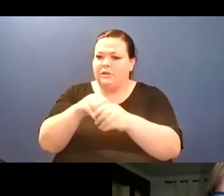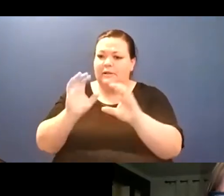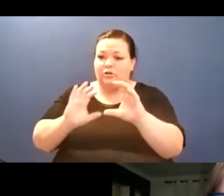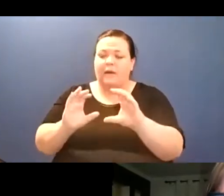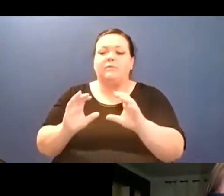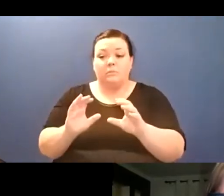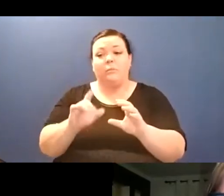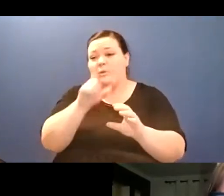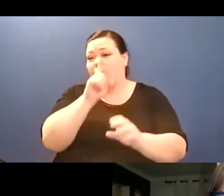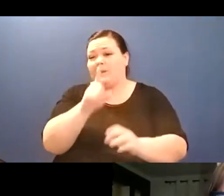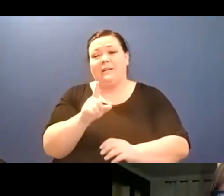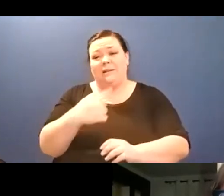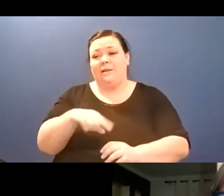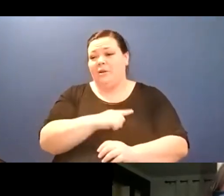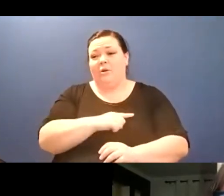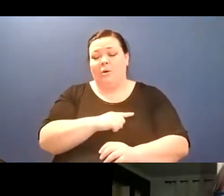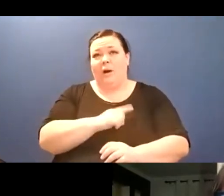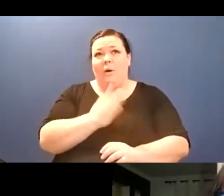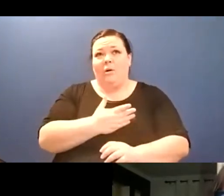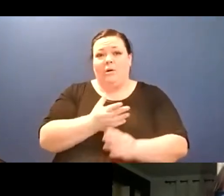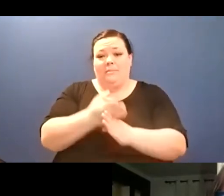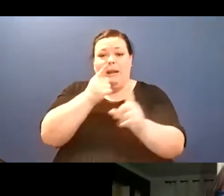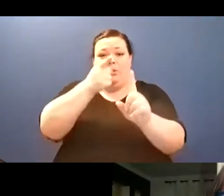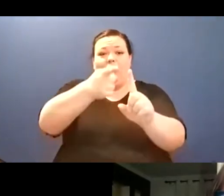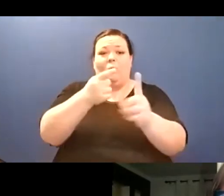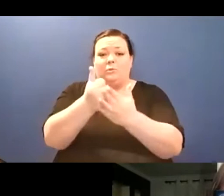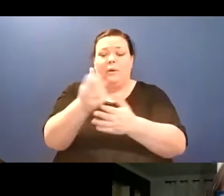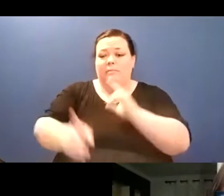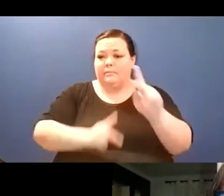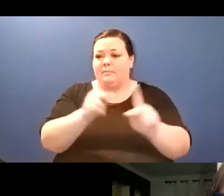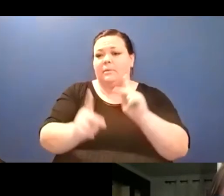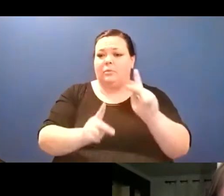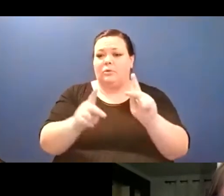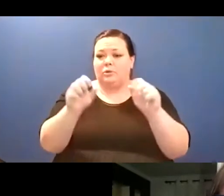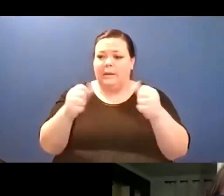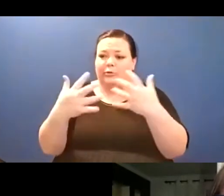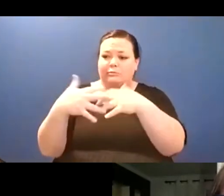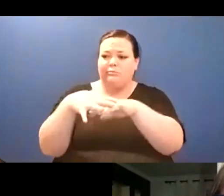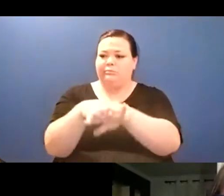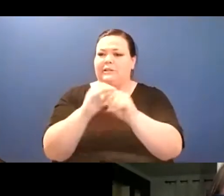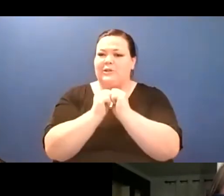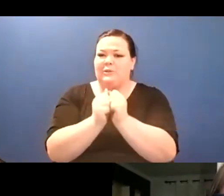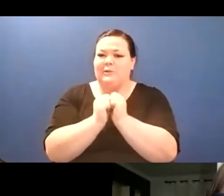everything, um, i want to say thank you again to aditi, to all of our opening readers, um, to